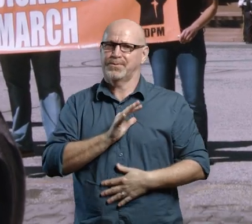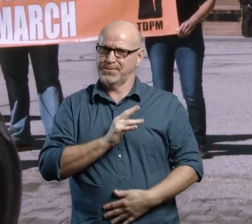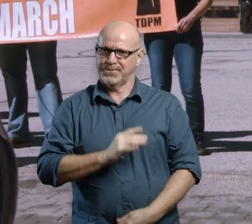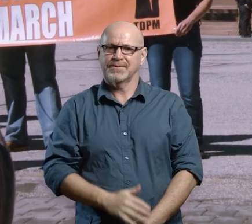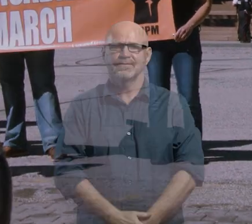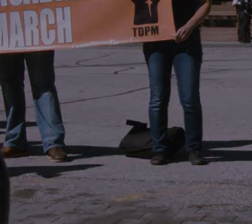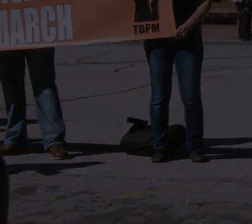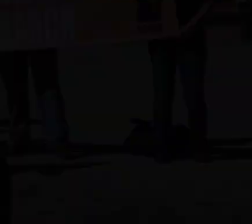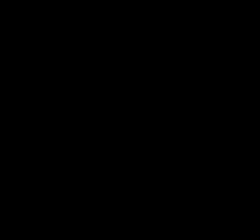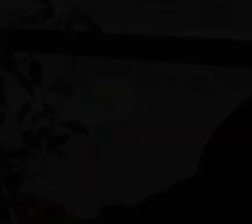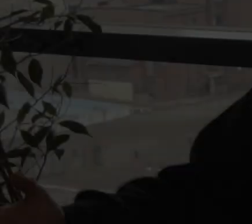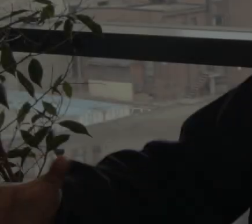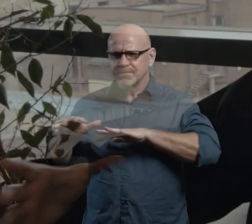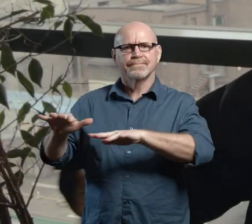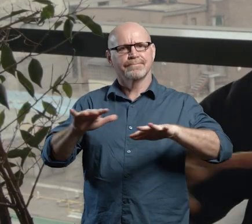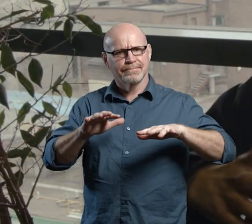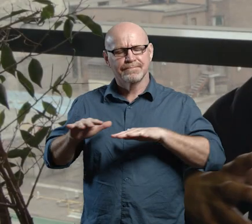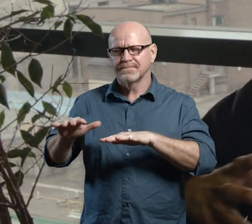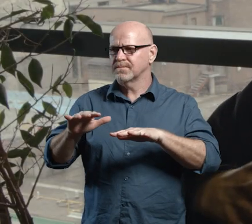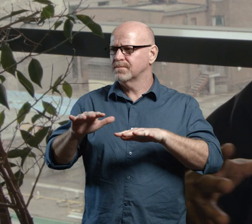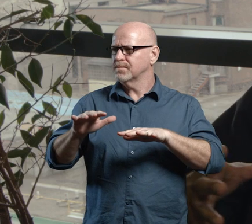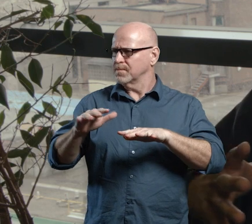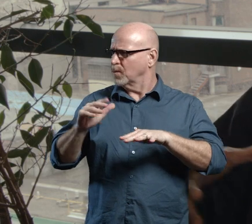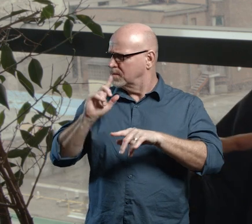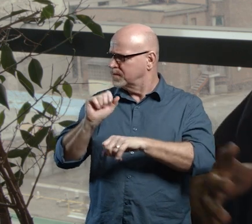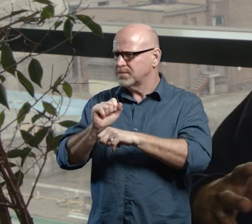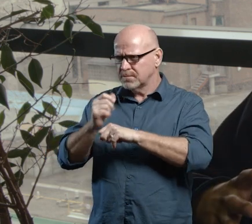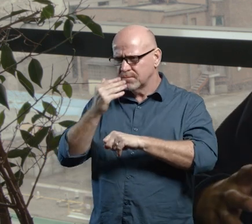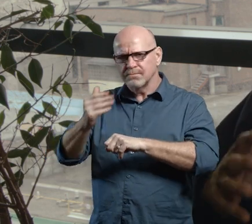The march is about--is to actually get people together, to say, "Okay we are